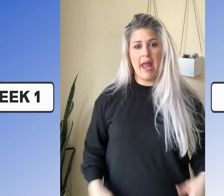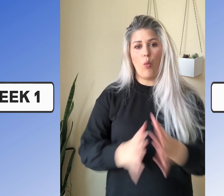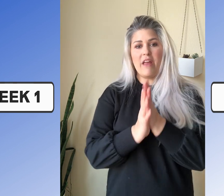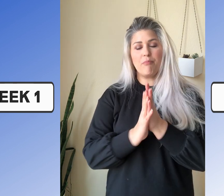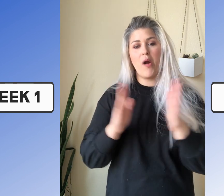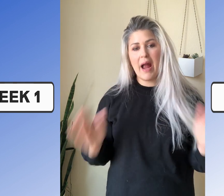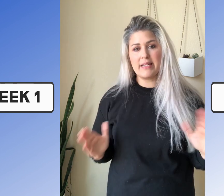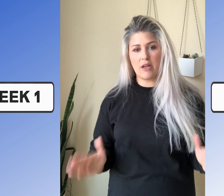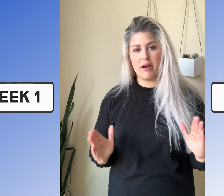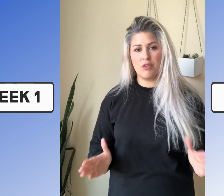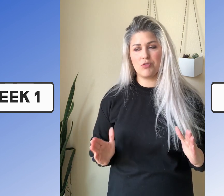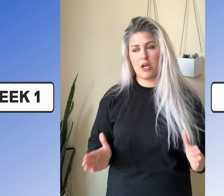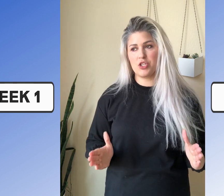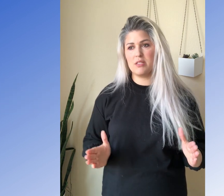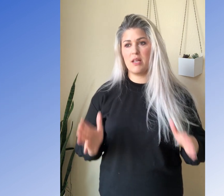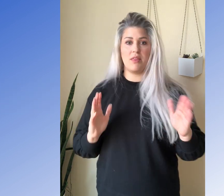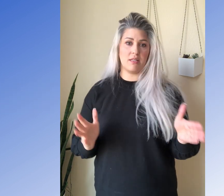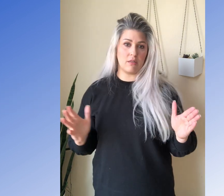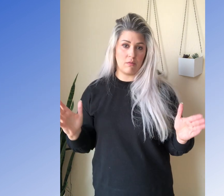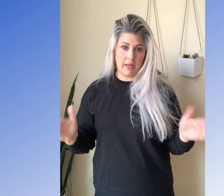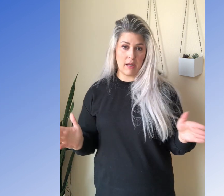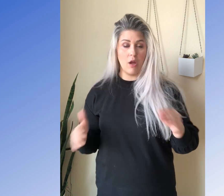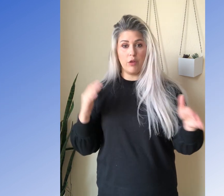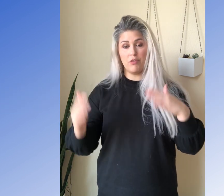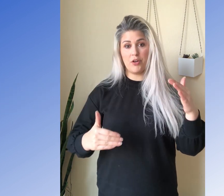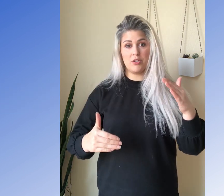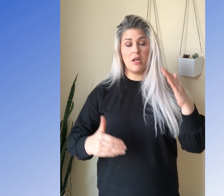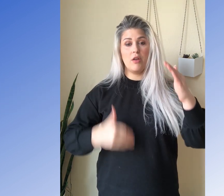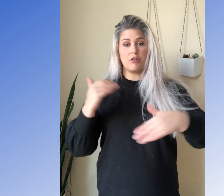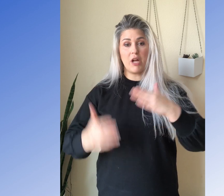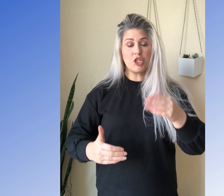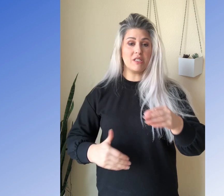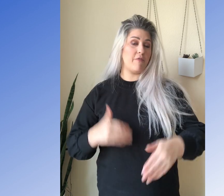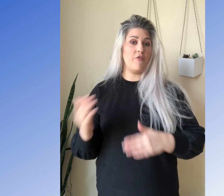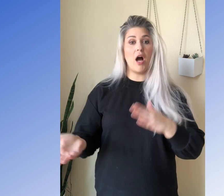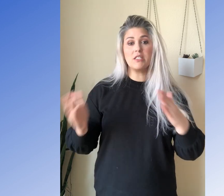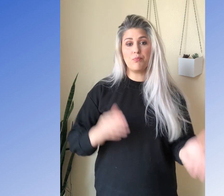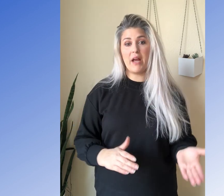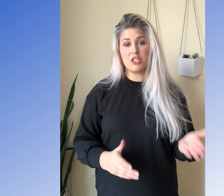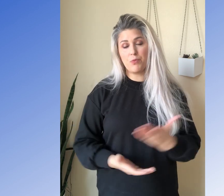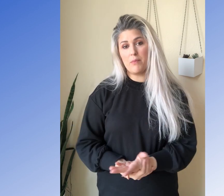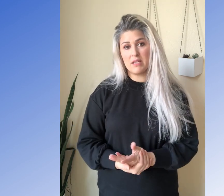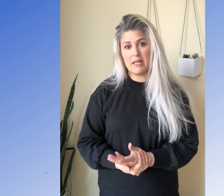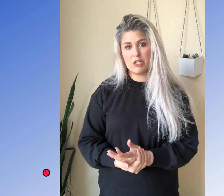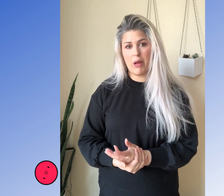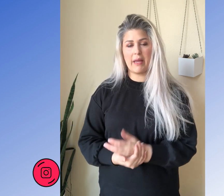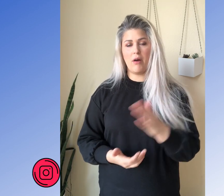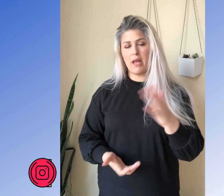Now we have practiced our introductions this week. You've learned your introductions, and if you've gone to the practice prompts in the Instagram account,